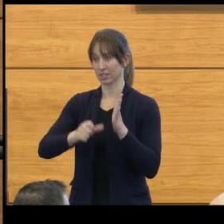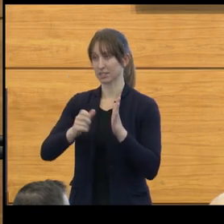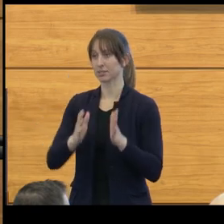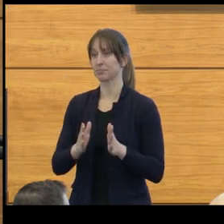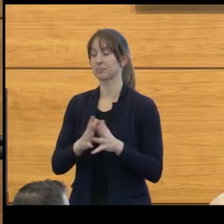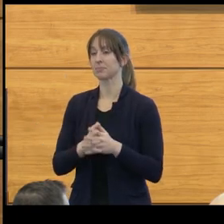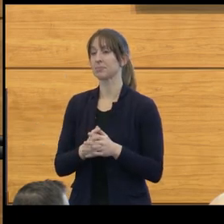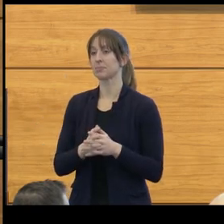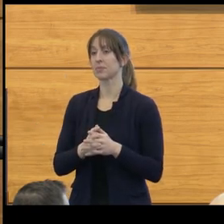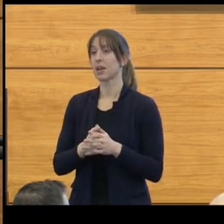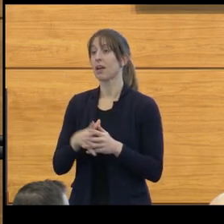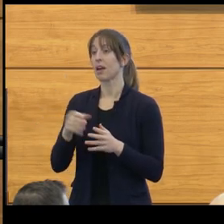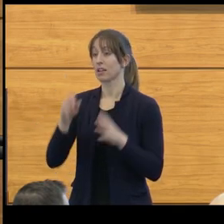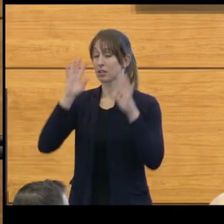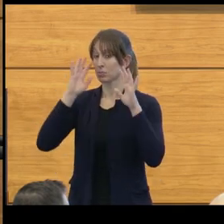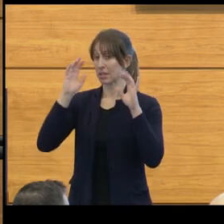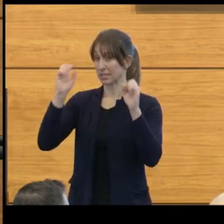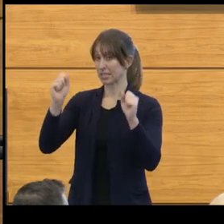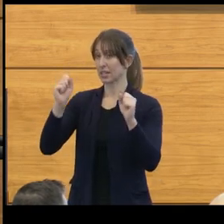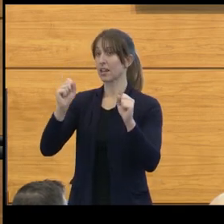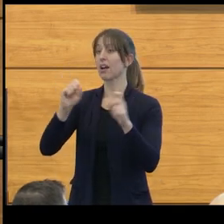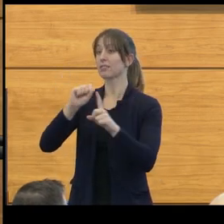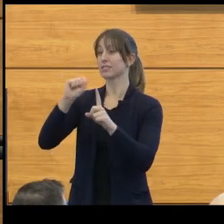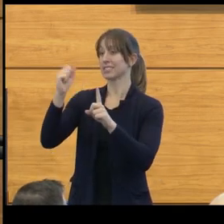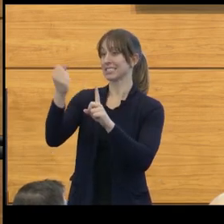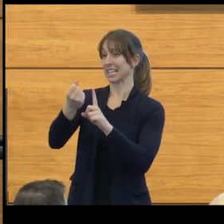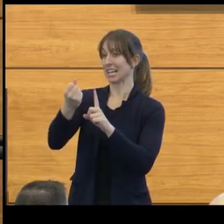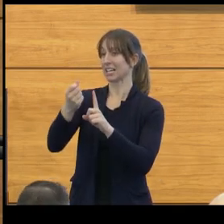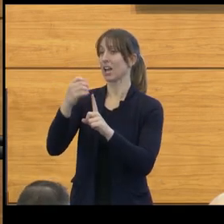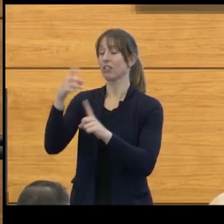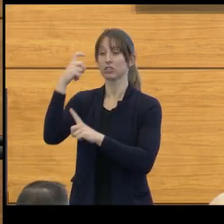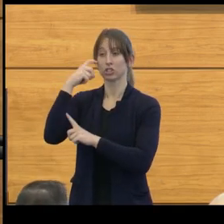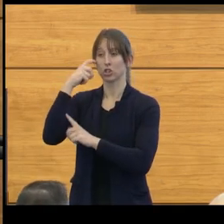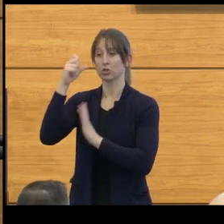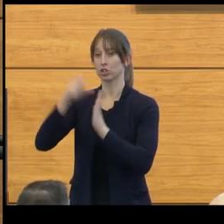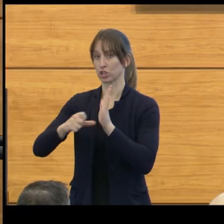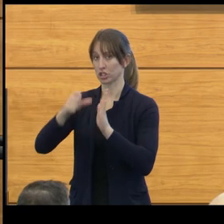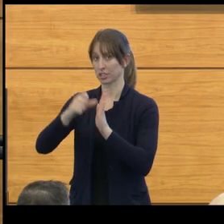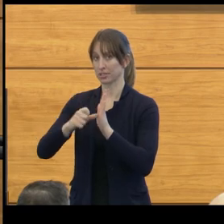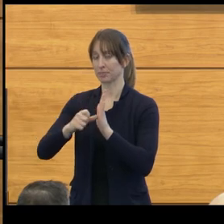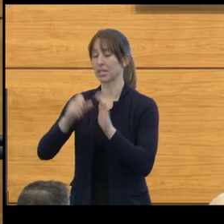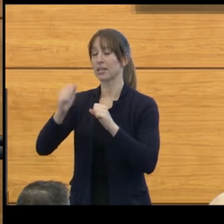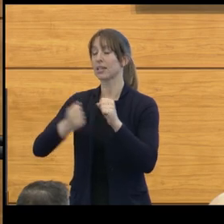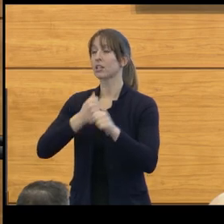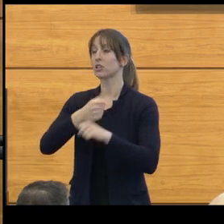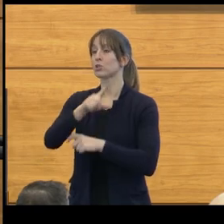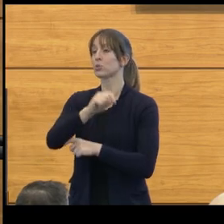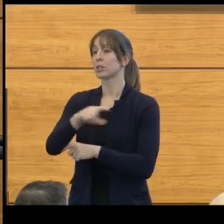of the Society of Neurologic Surgeons. In 2020, she was inducted